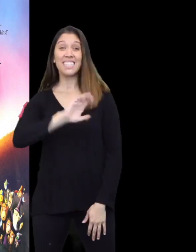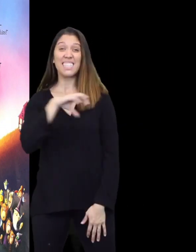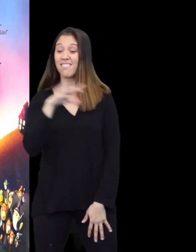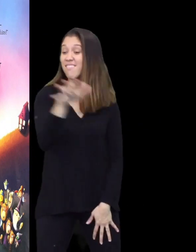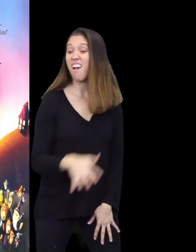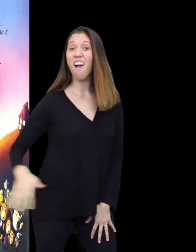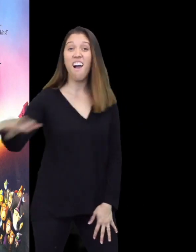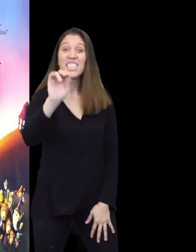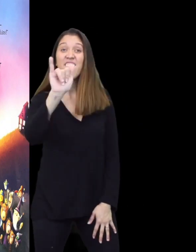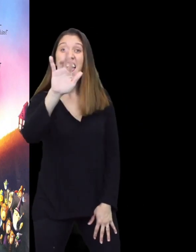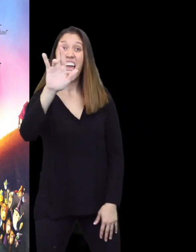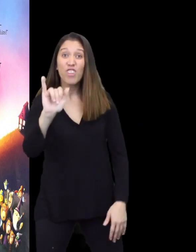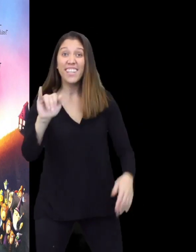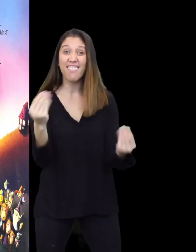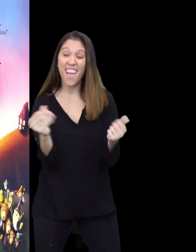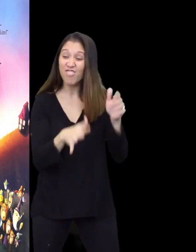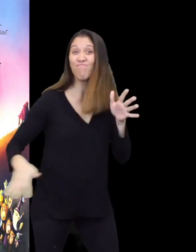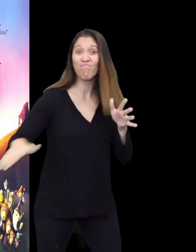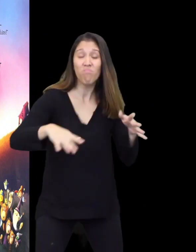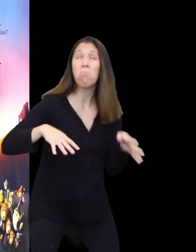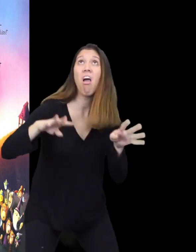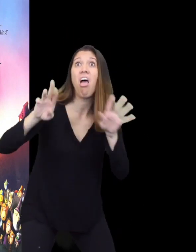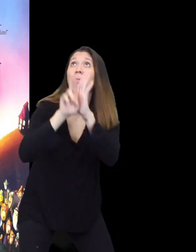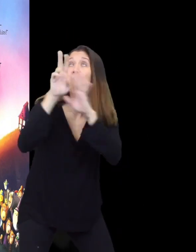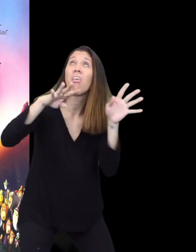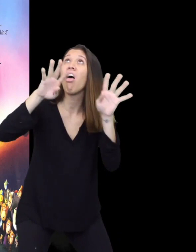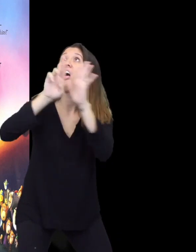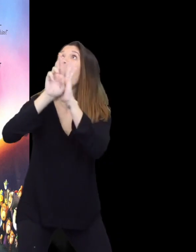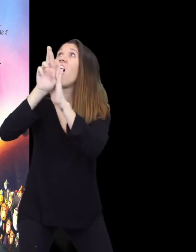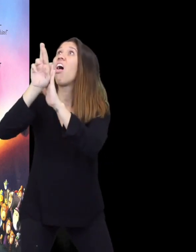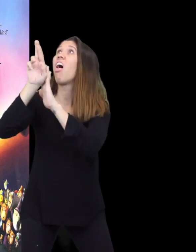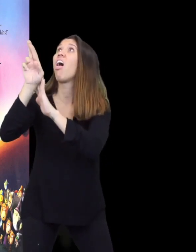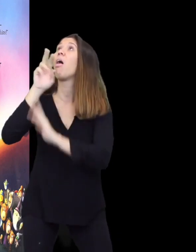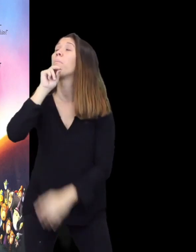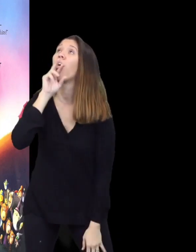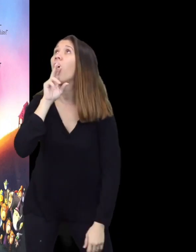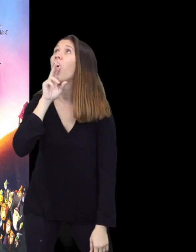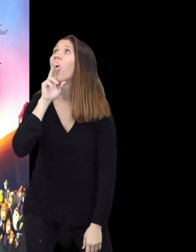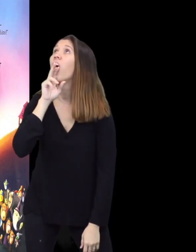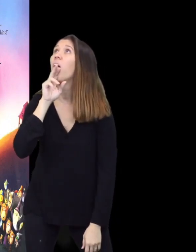Citizens of Fairyland looked up as they saw the three Superpigs blast off into the night sky. They were in awe.